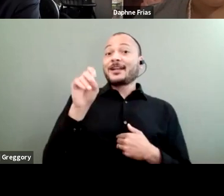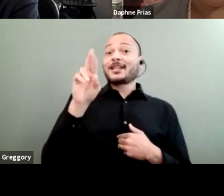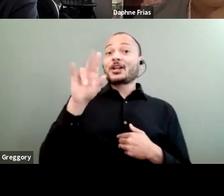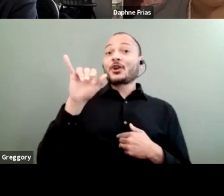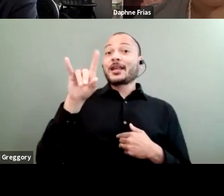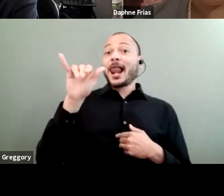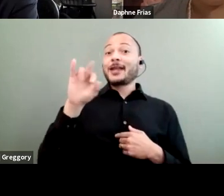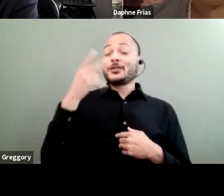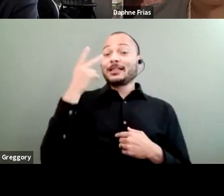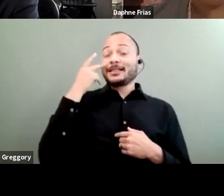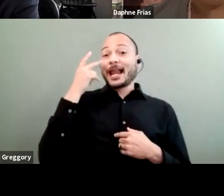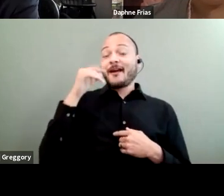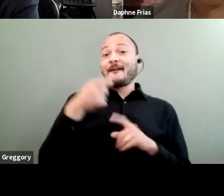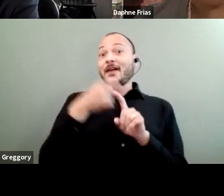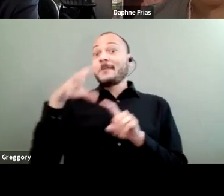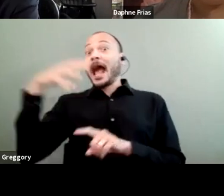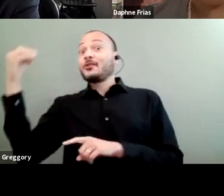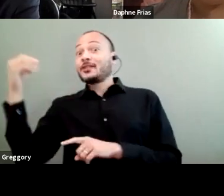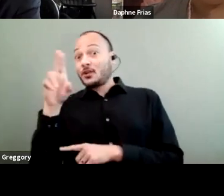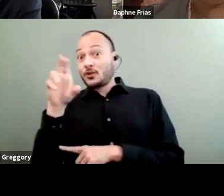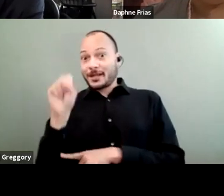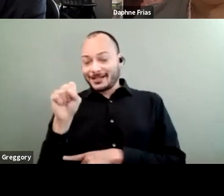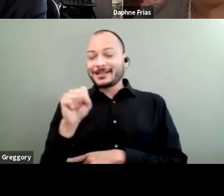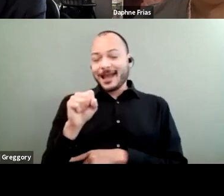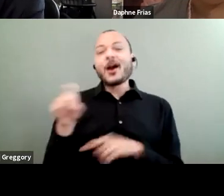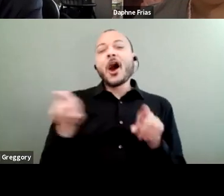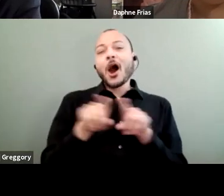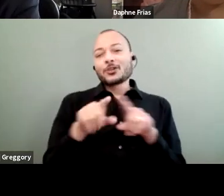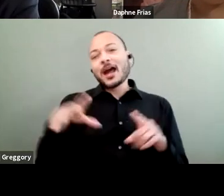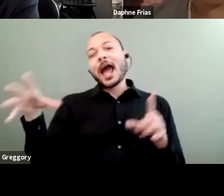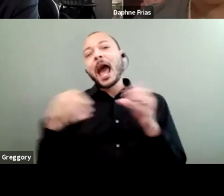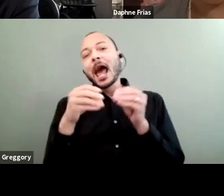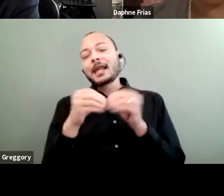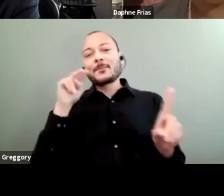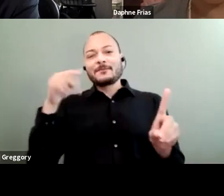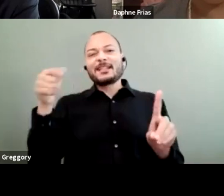among other added perspectives that she brings. I'll also say that for those who are not able to see the screen,